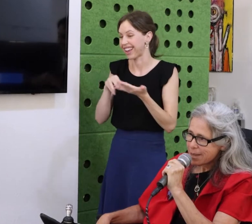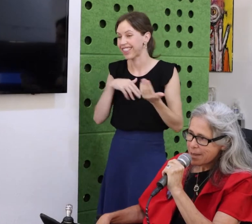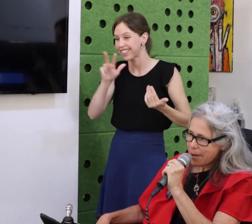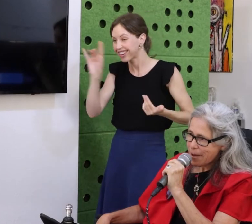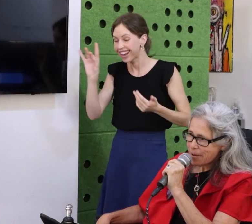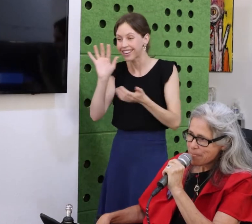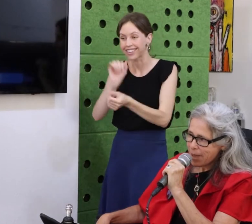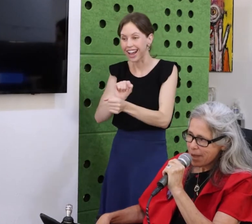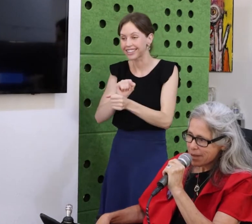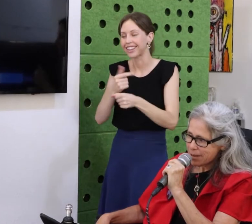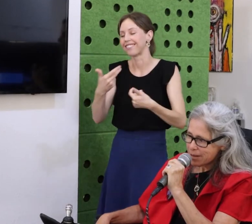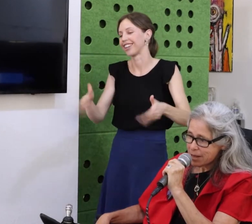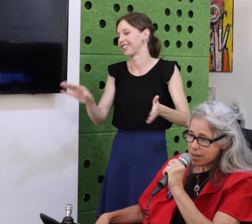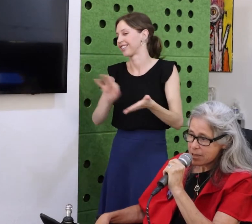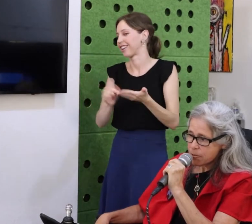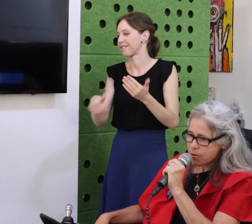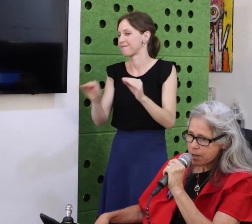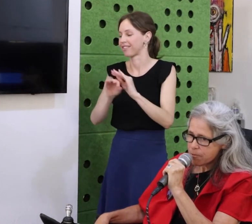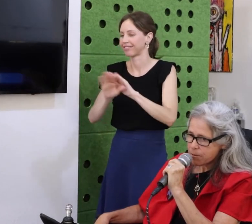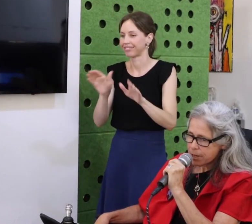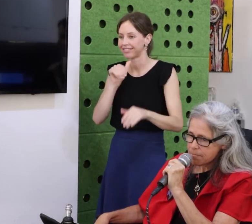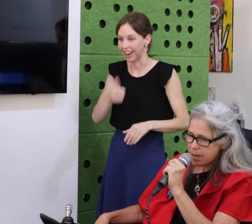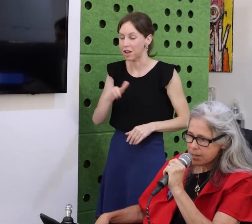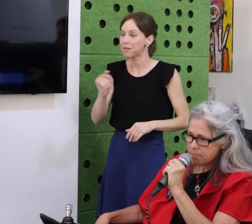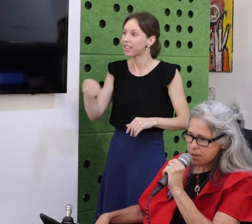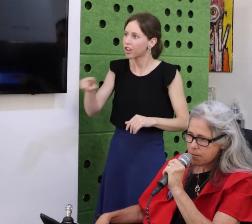Because the very few people here that know them.